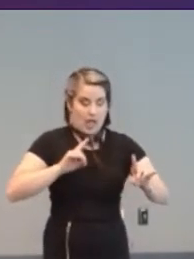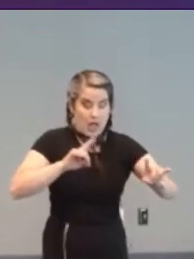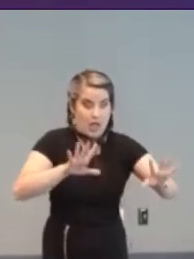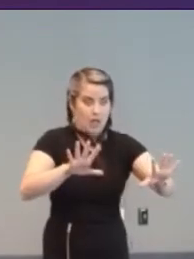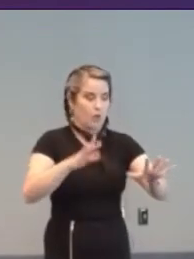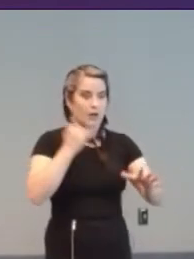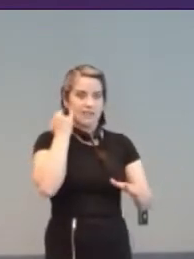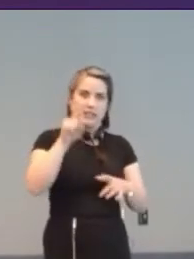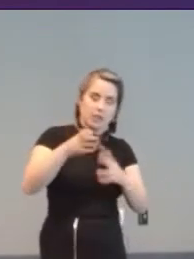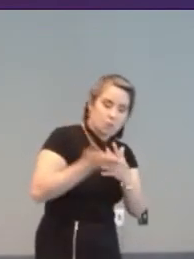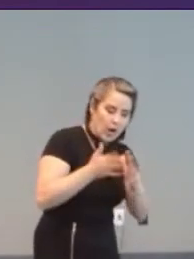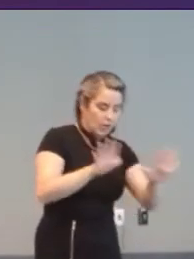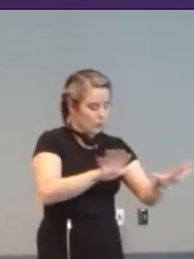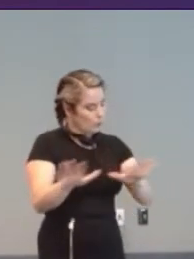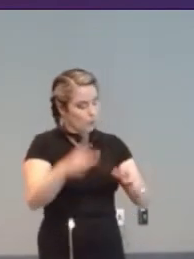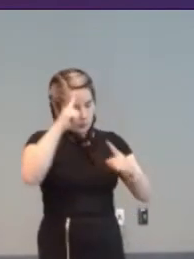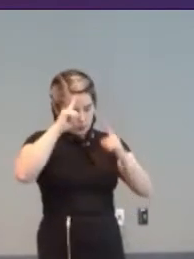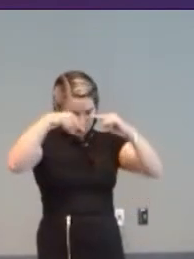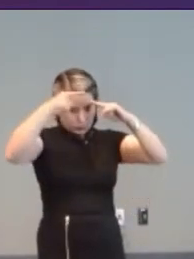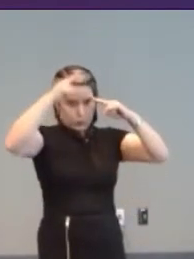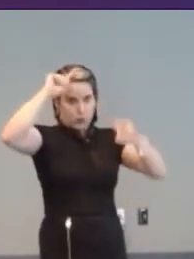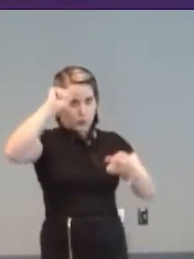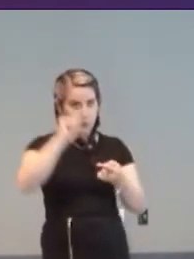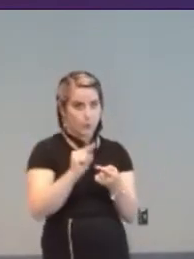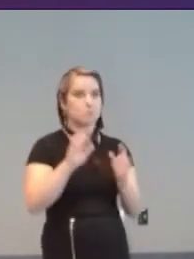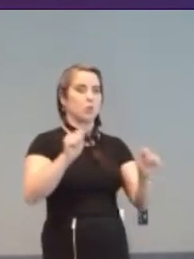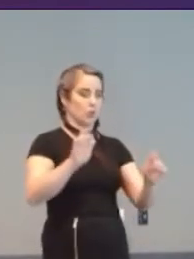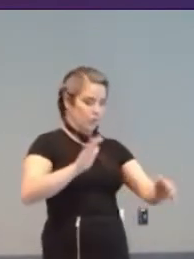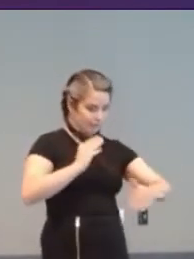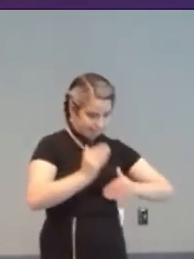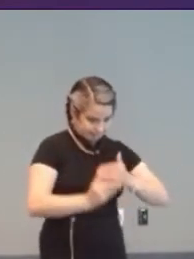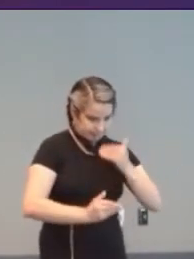Cheat cartridges could allow players to “make the rules” to suit them,